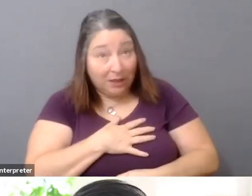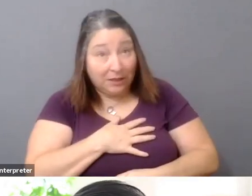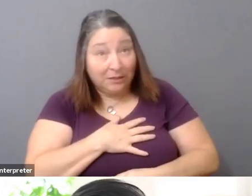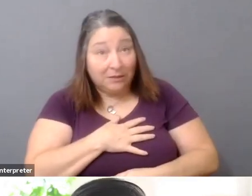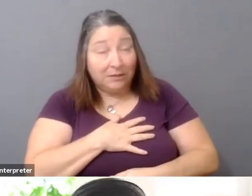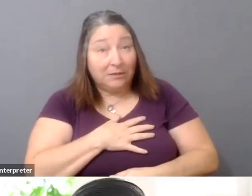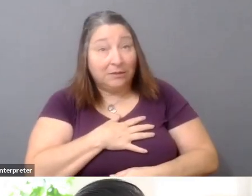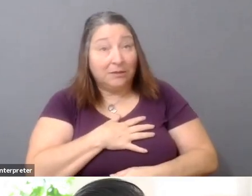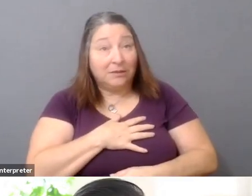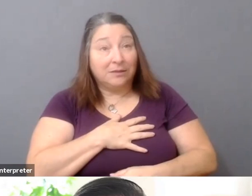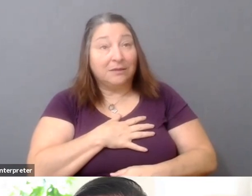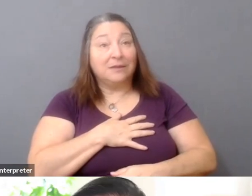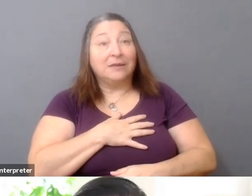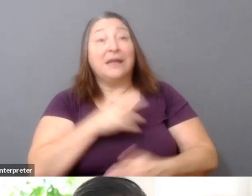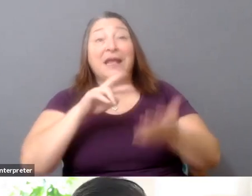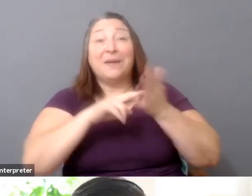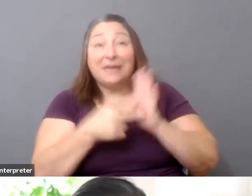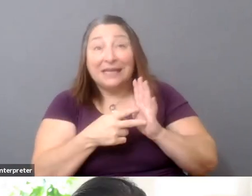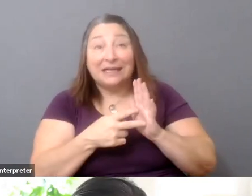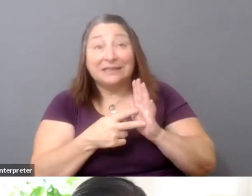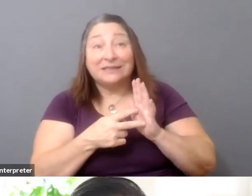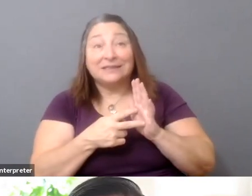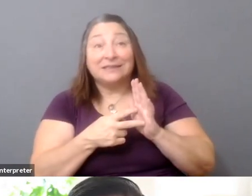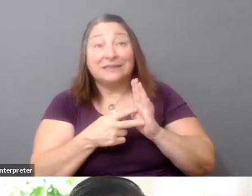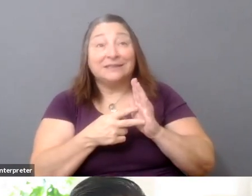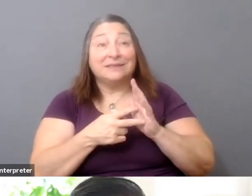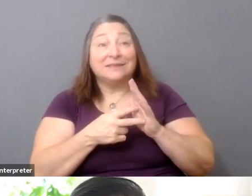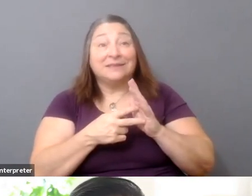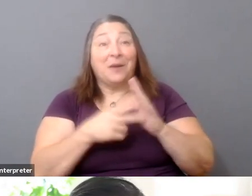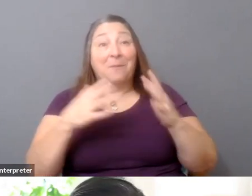which means sharing the artifacts or the exhaust of your research process